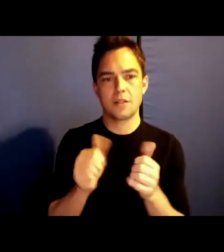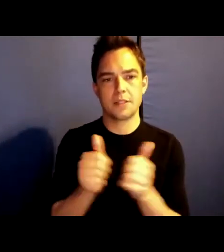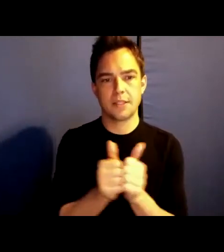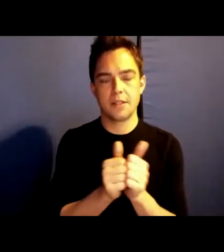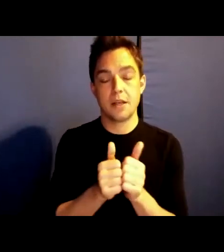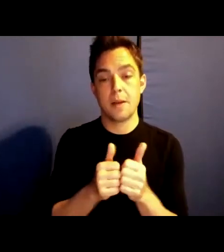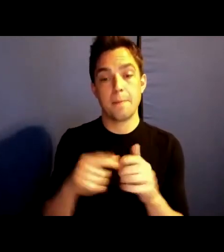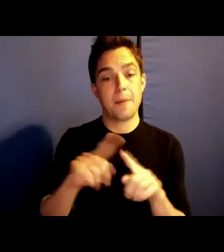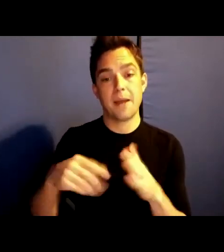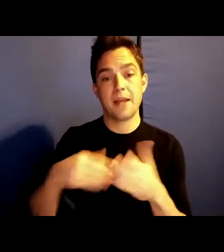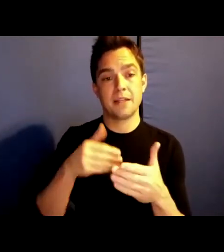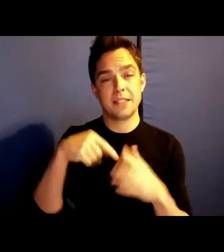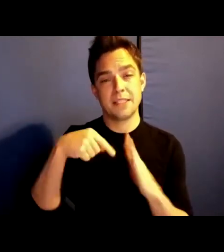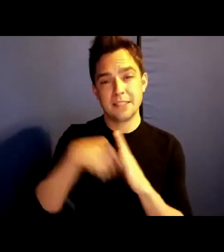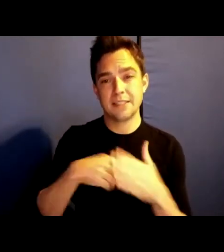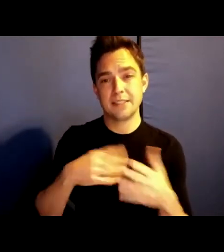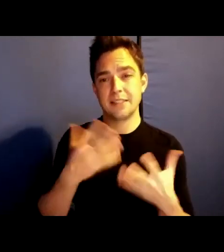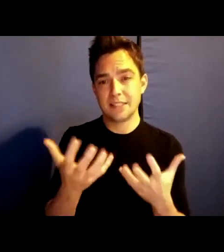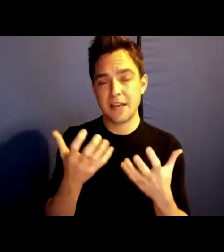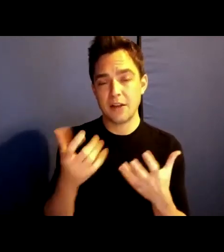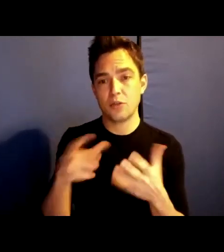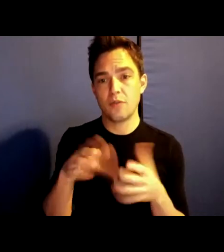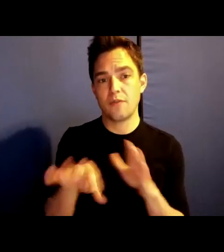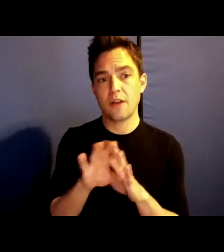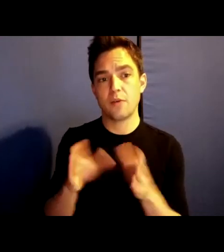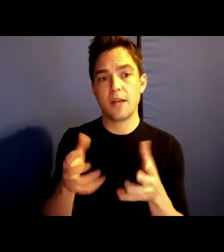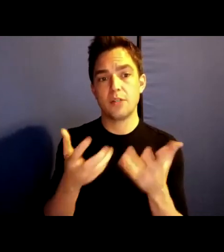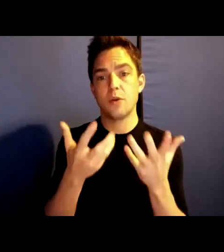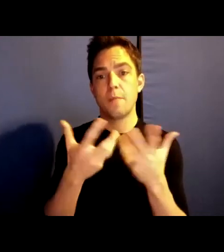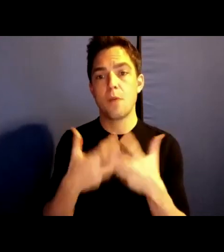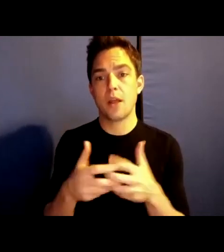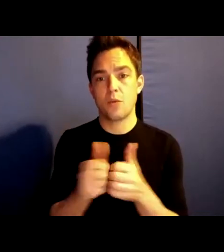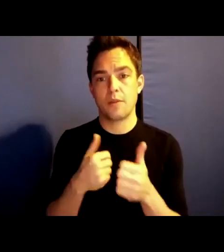way to break with me, rather than to break from me.